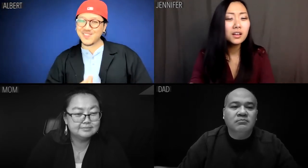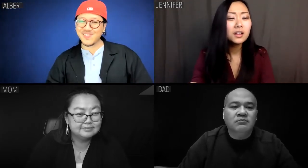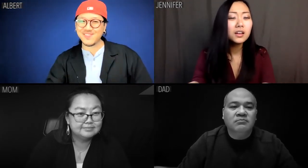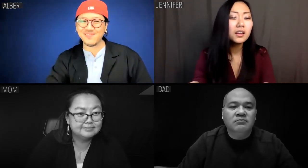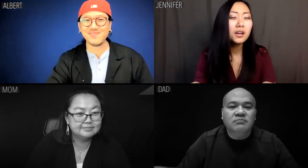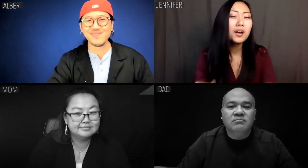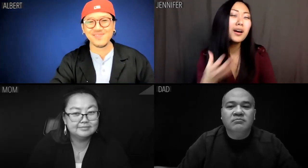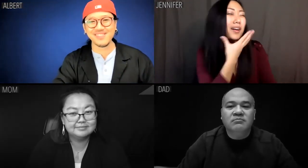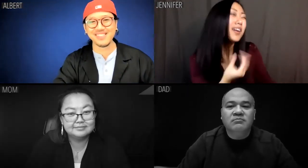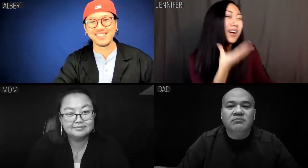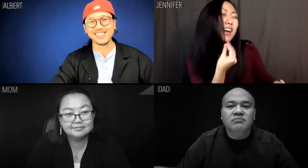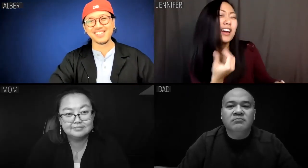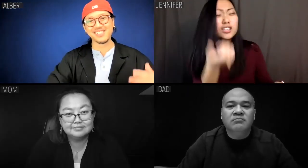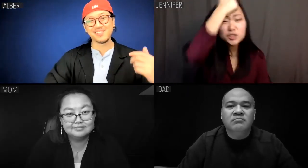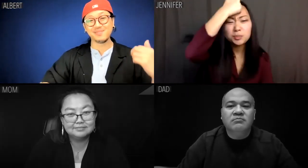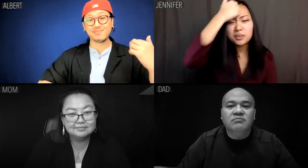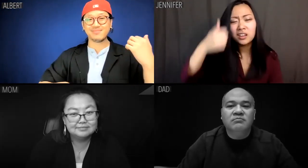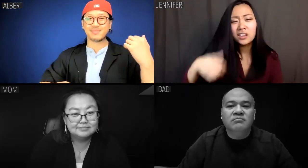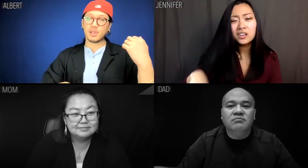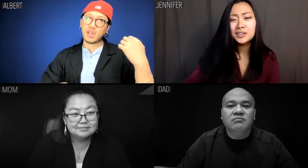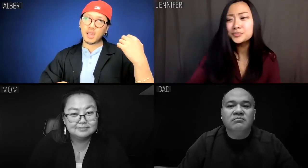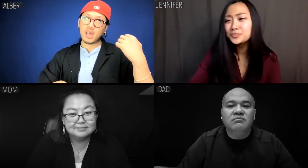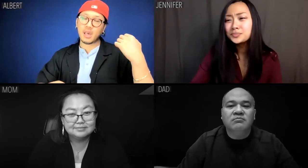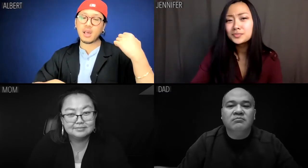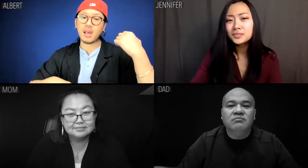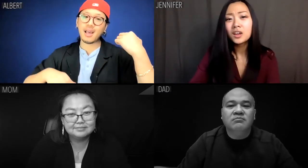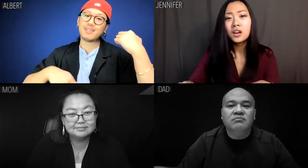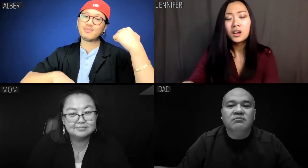Jennifer: I think you are o-so stupid-o.